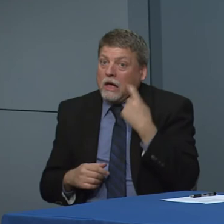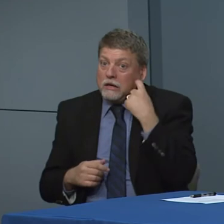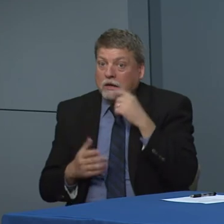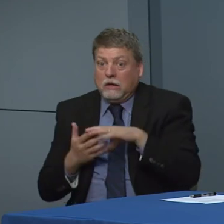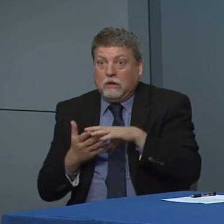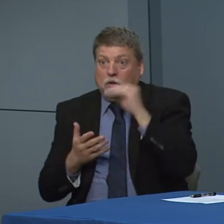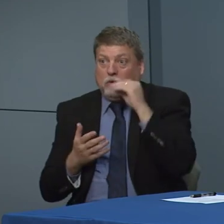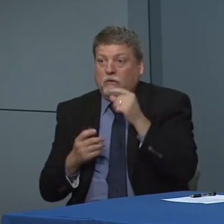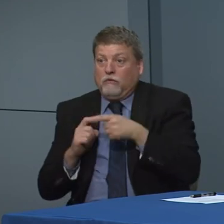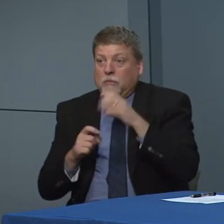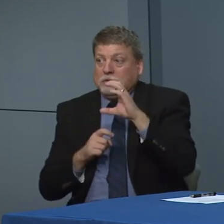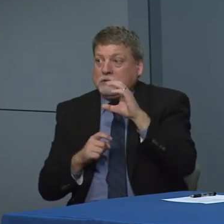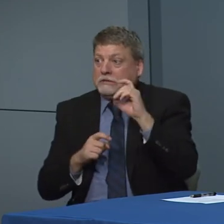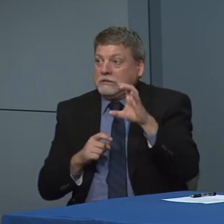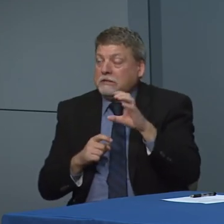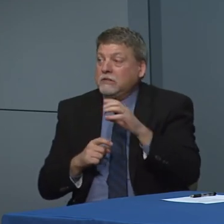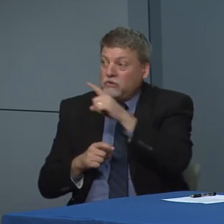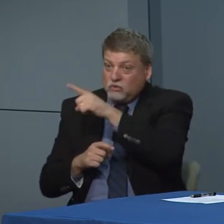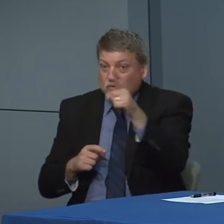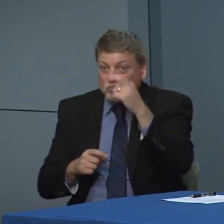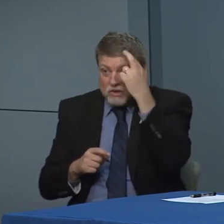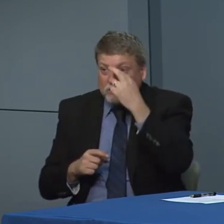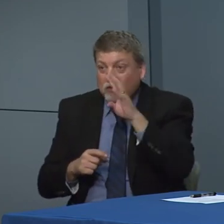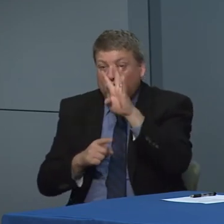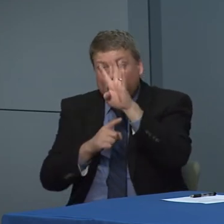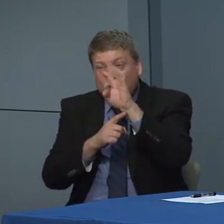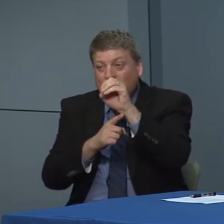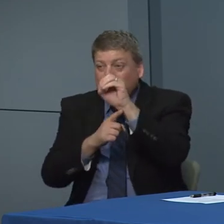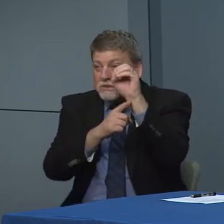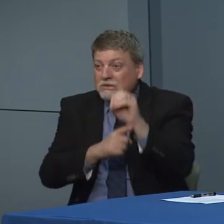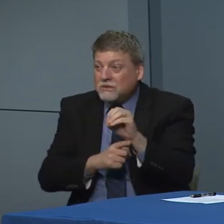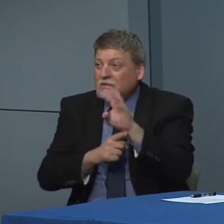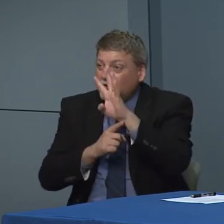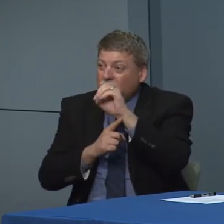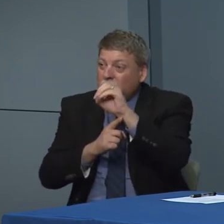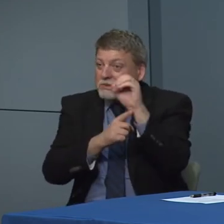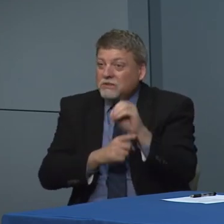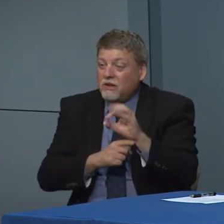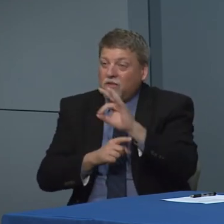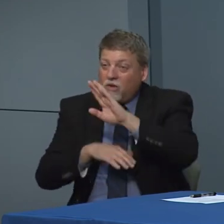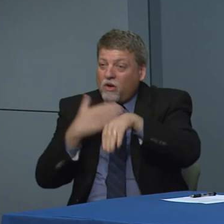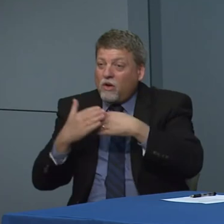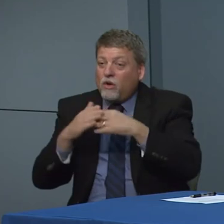this statistic until I saw the CDC guidance but that 40% of of